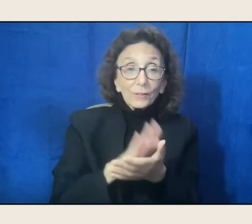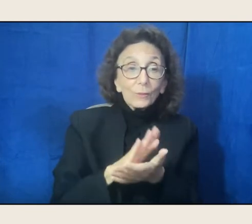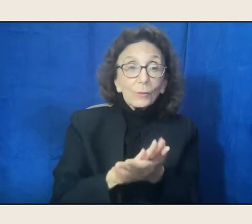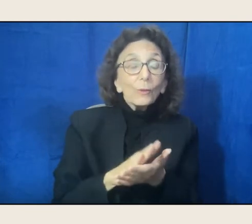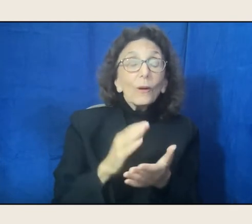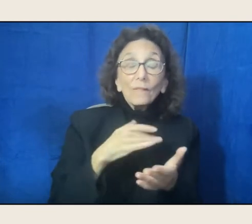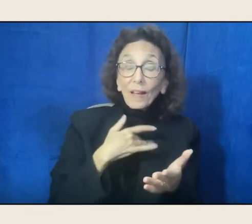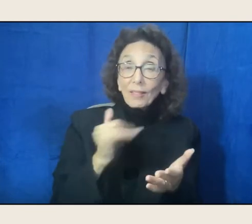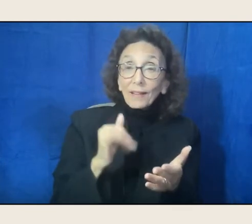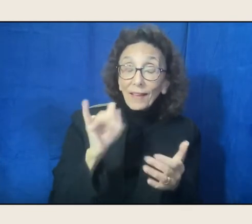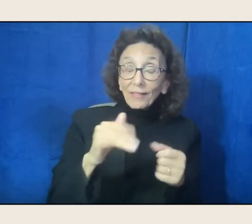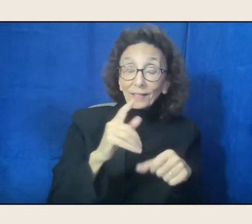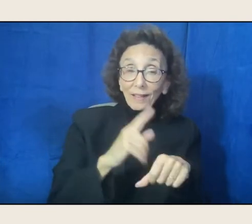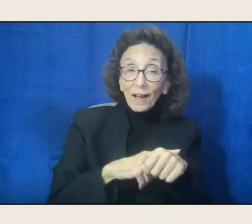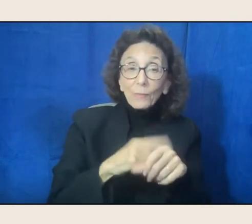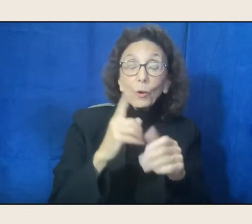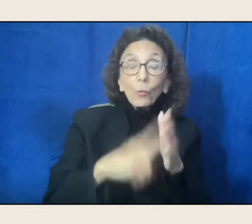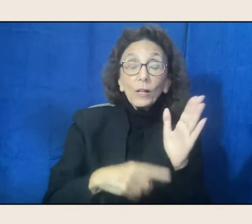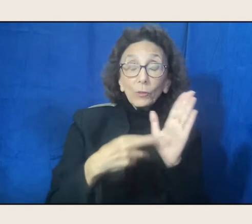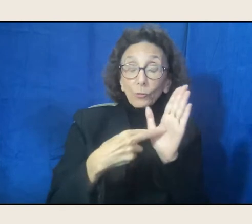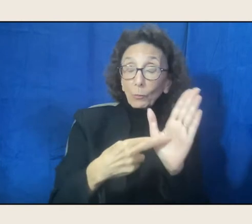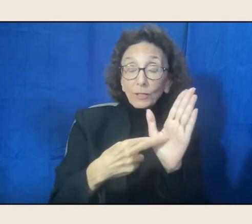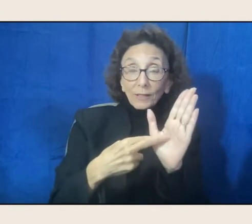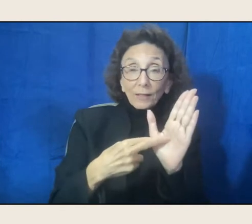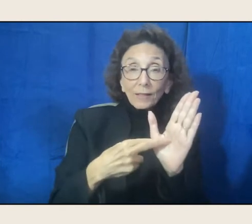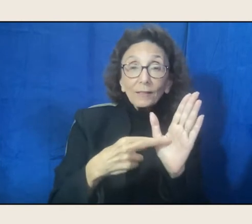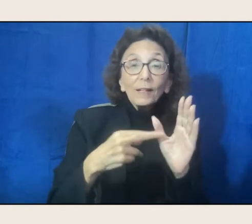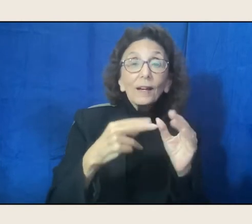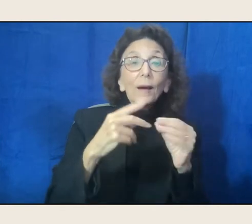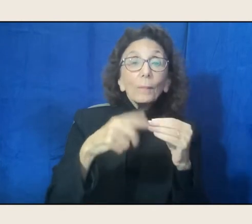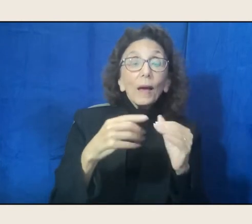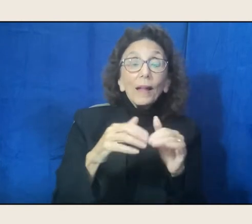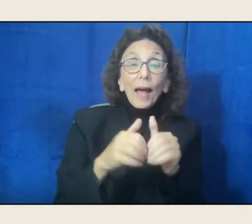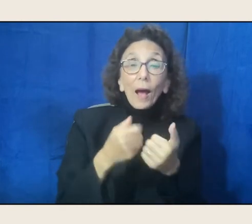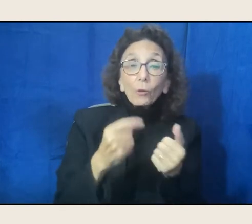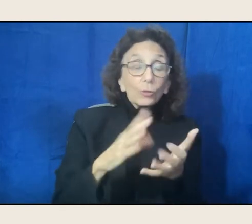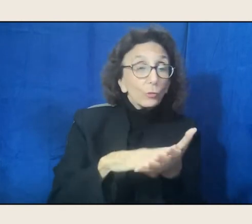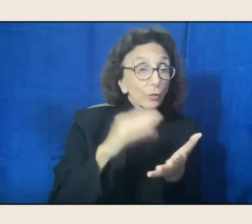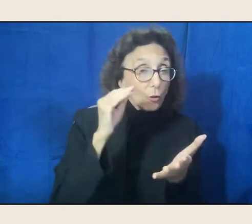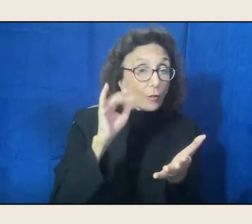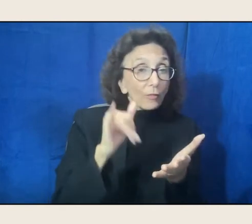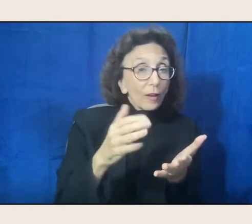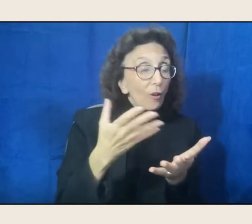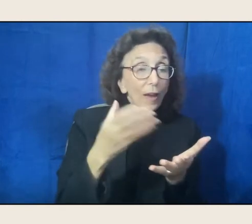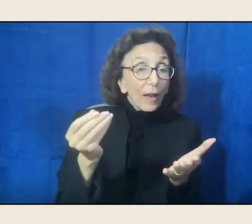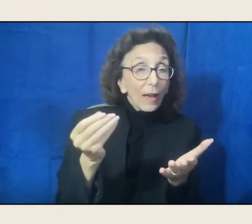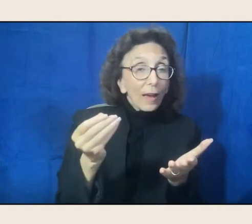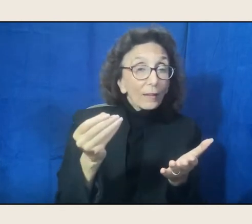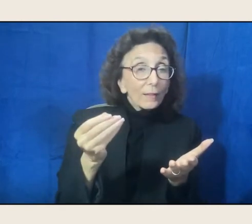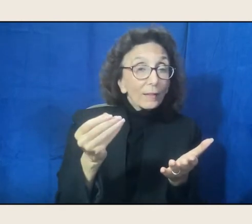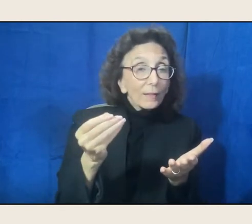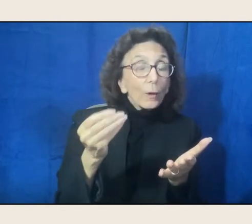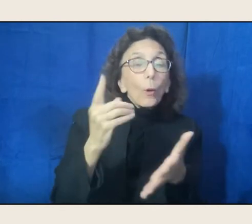what it represented, more about how you learned there, and what it meant for you to go there.